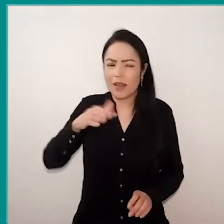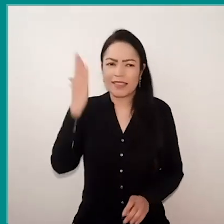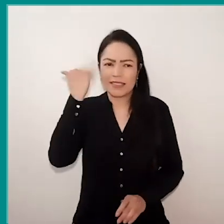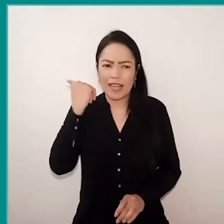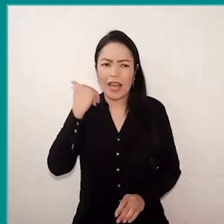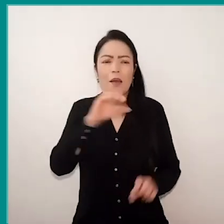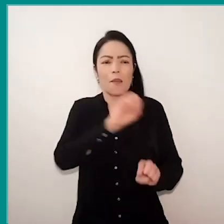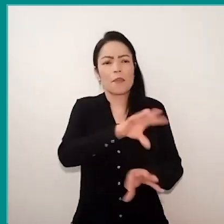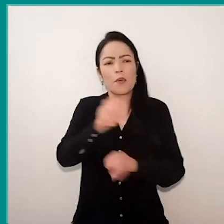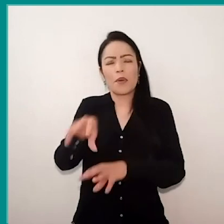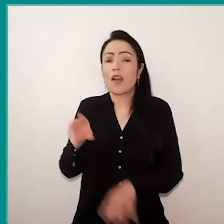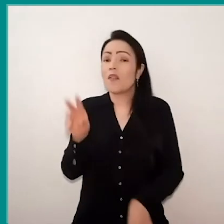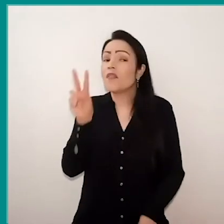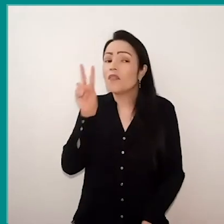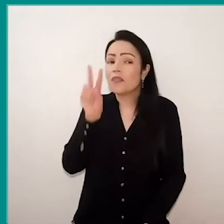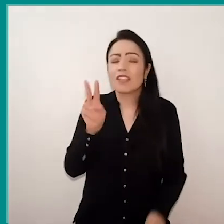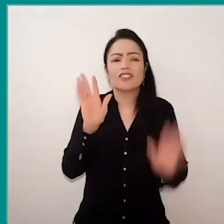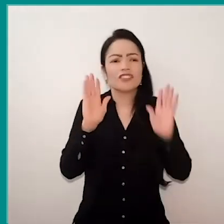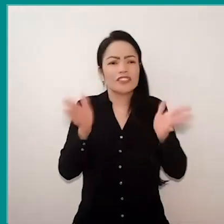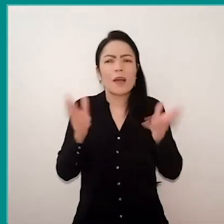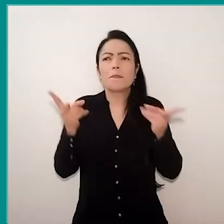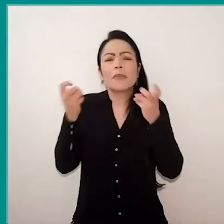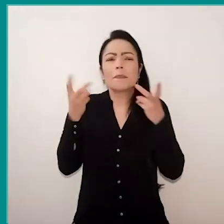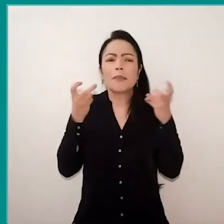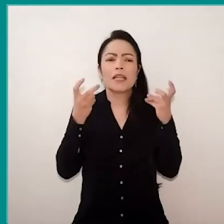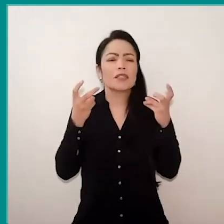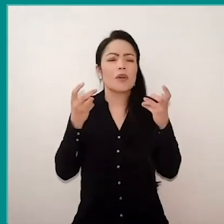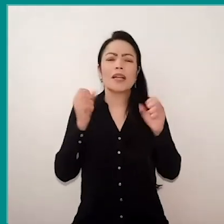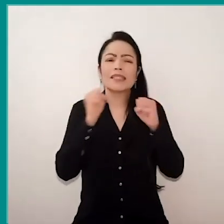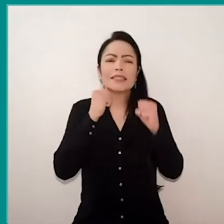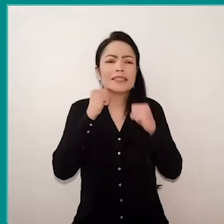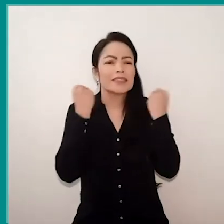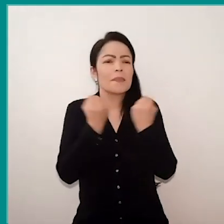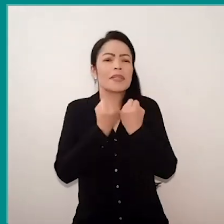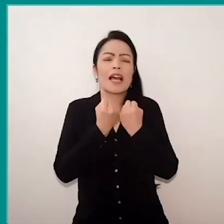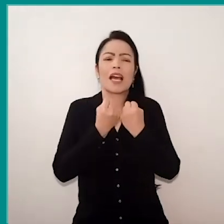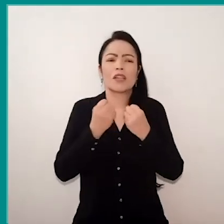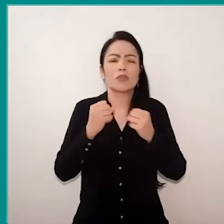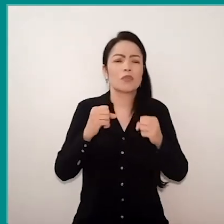we saw how much seminars, meetings, congresses, conversations